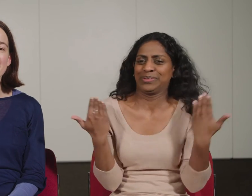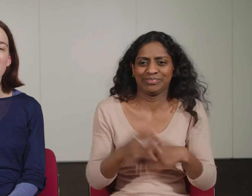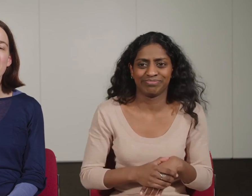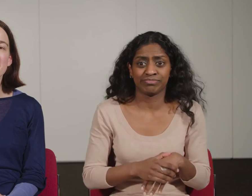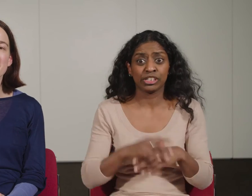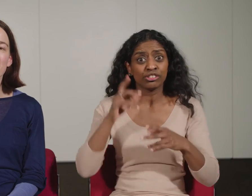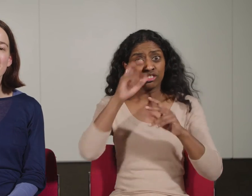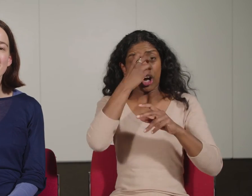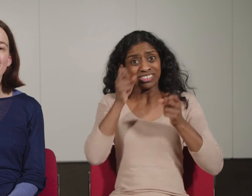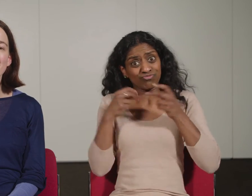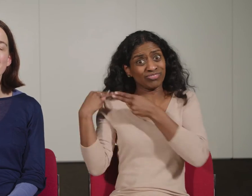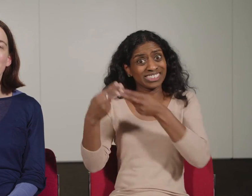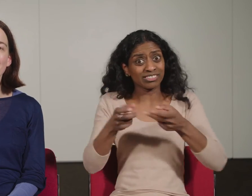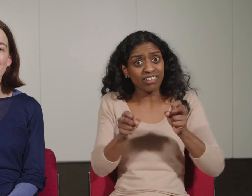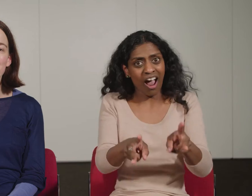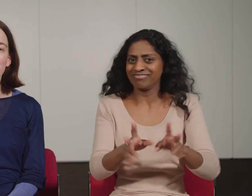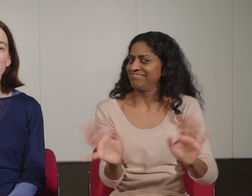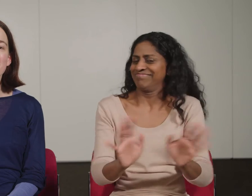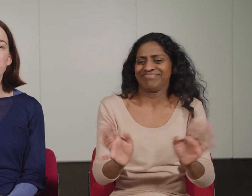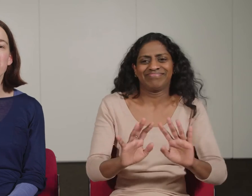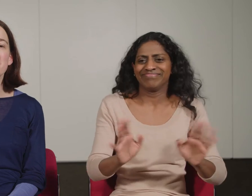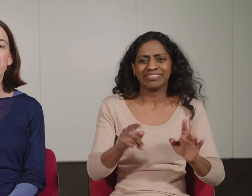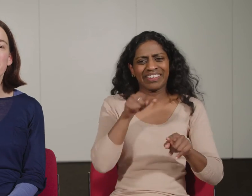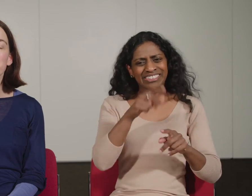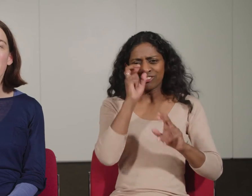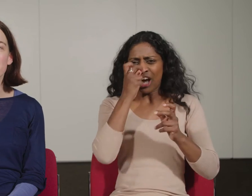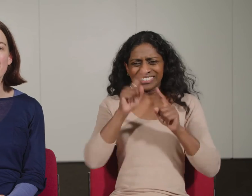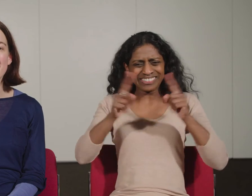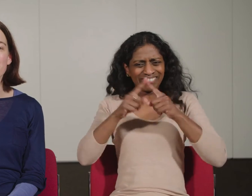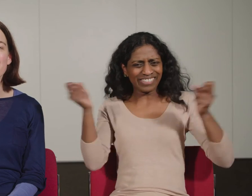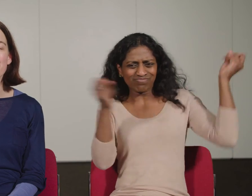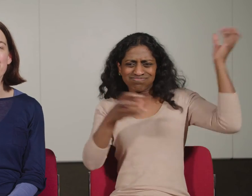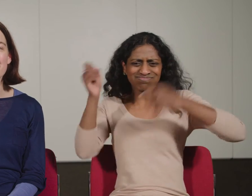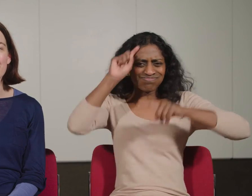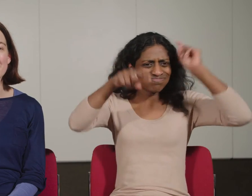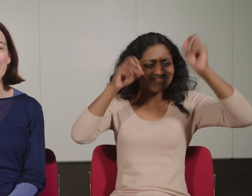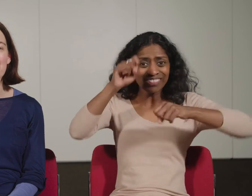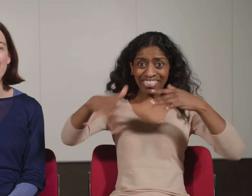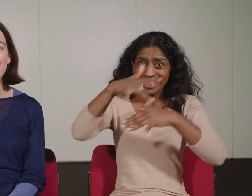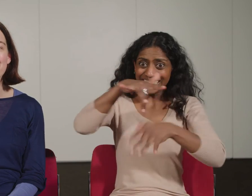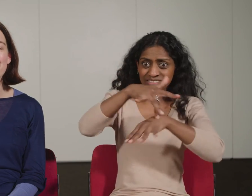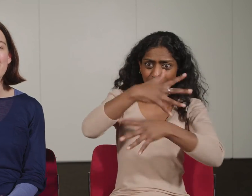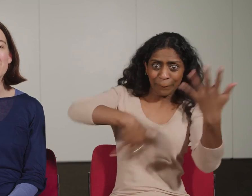that mixes circus skills and theatre to redefine your expectations of what circus can be.